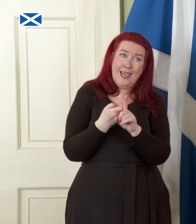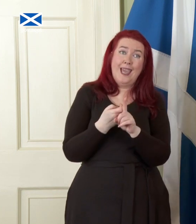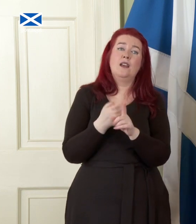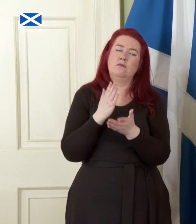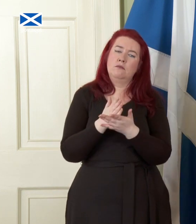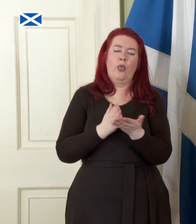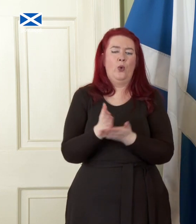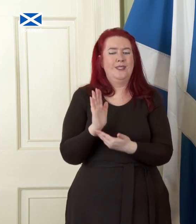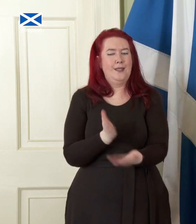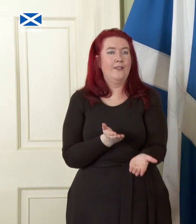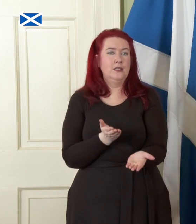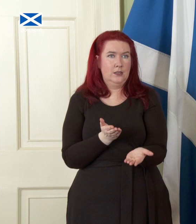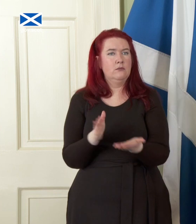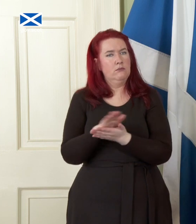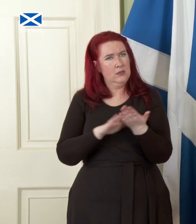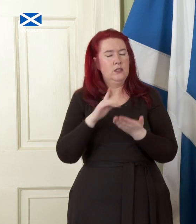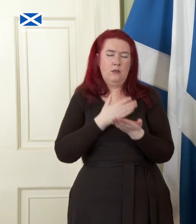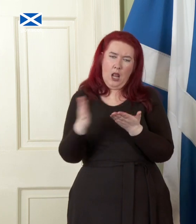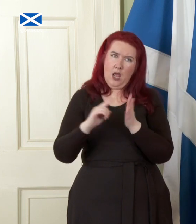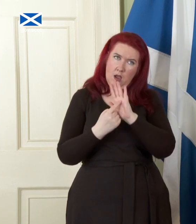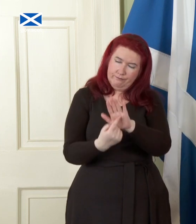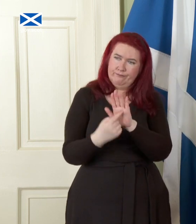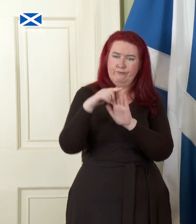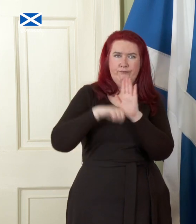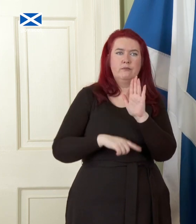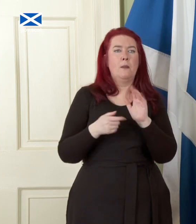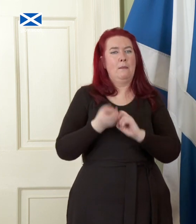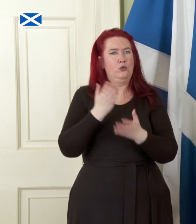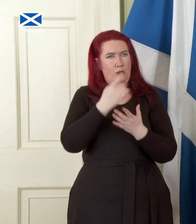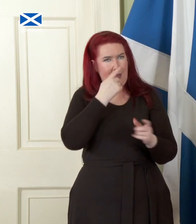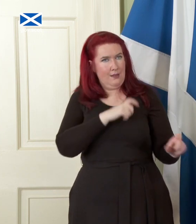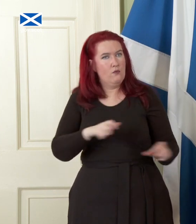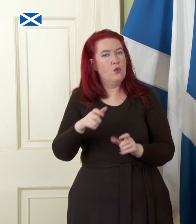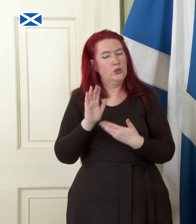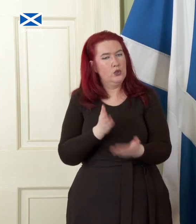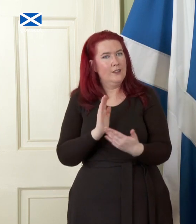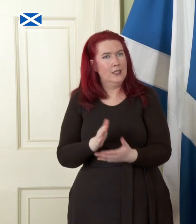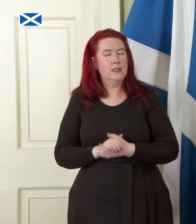out the arrangements that will need to be in place to ensure that continues. As far as manufactured